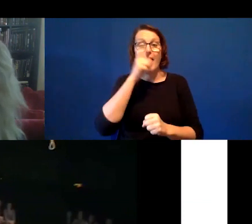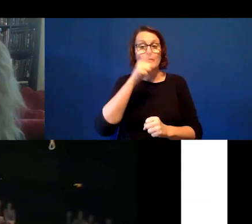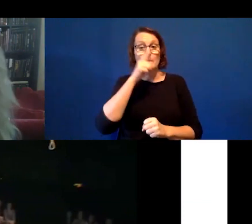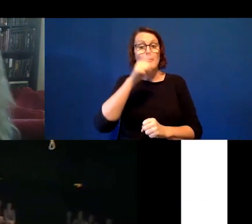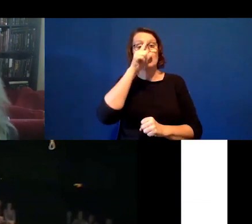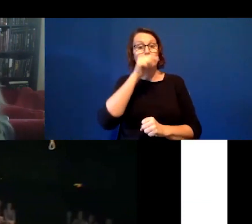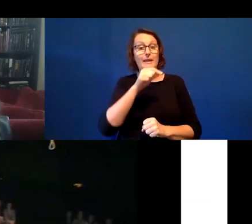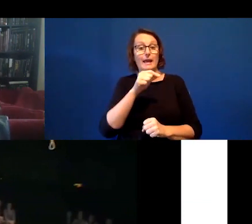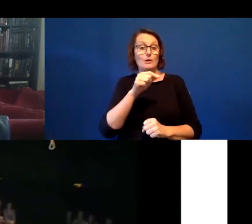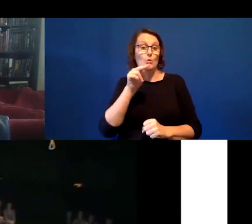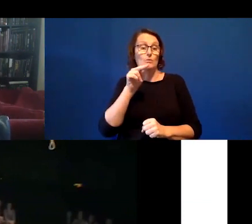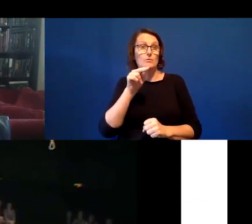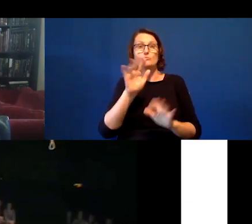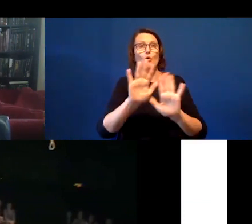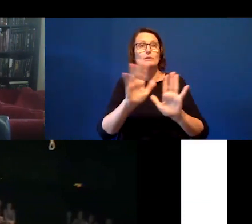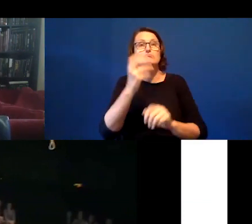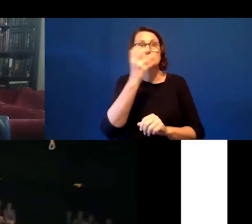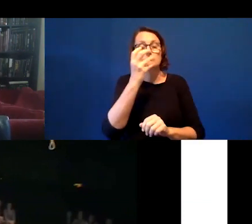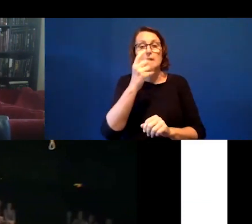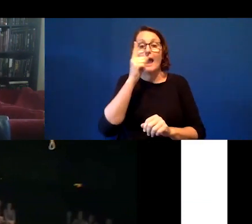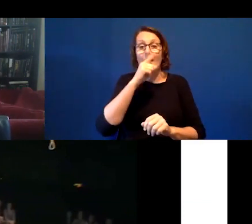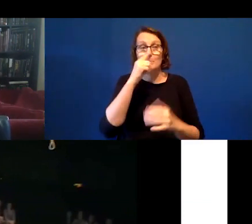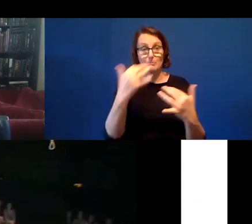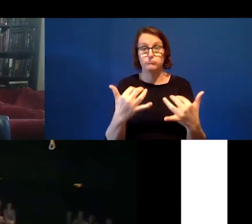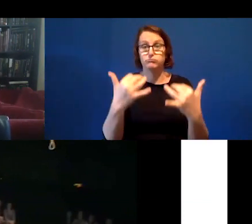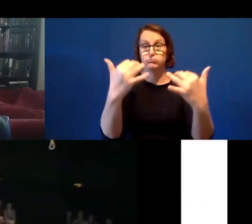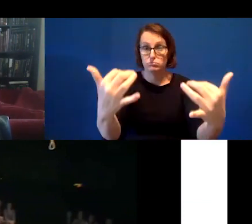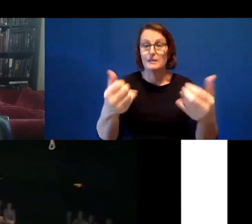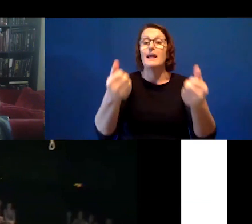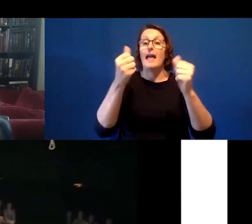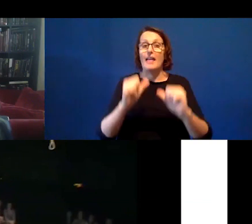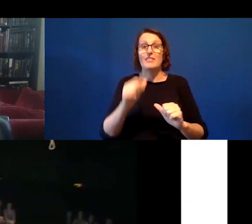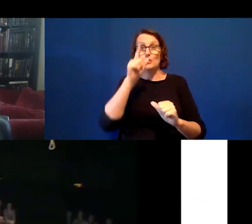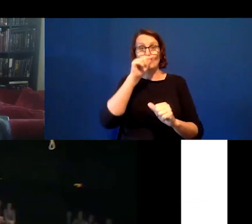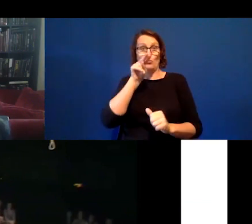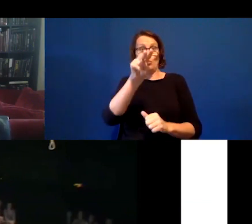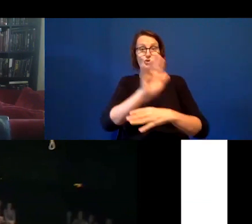watch the - sorry, and then there was the watching of the film of the performance afterwards.